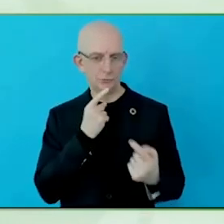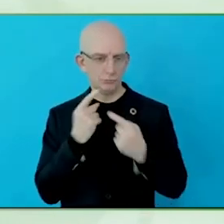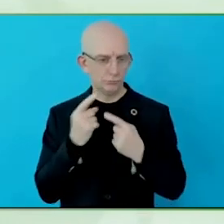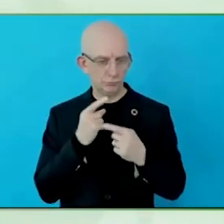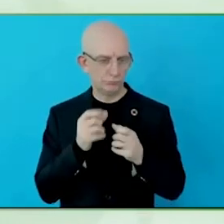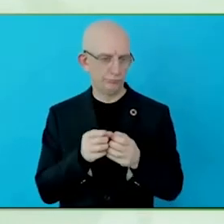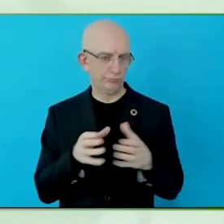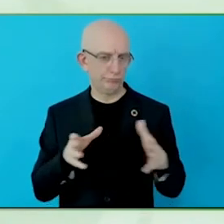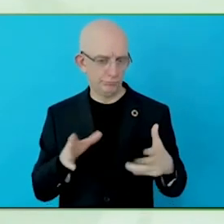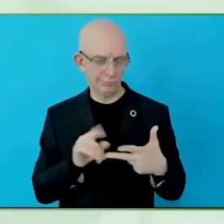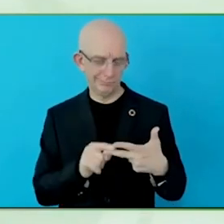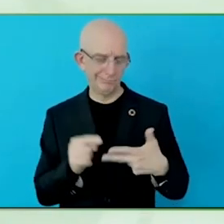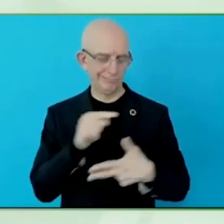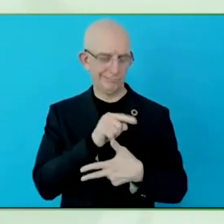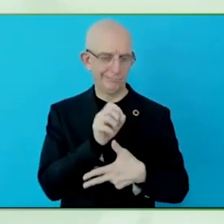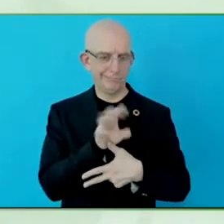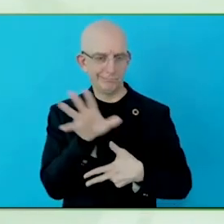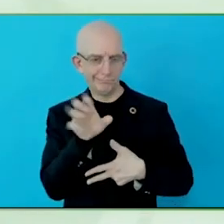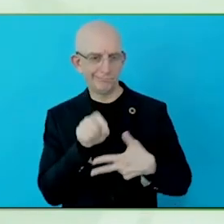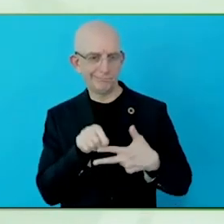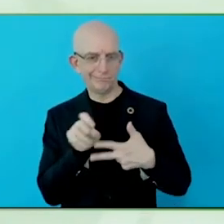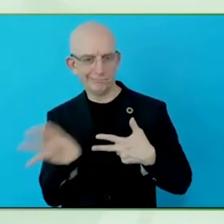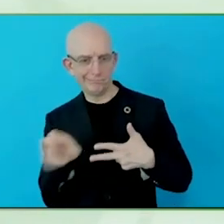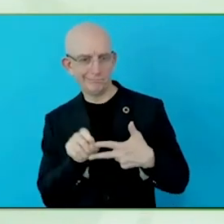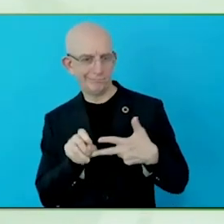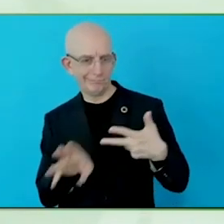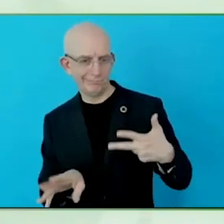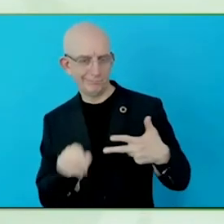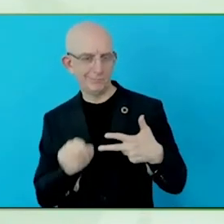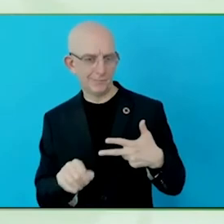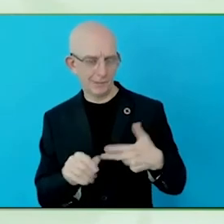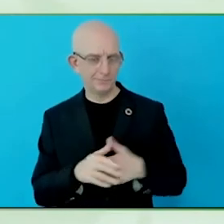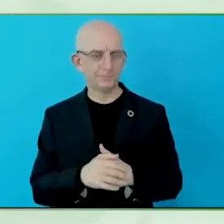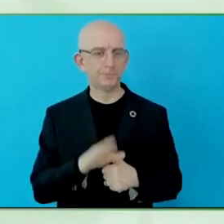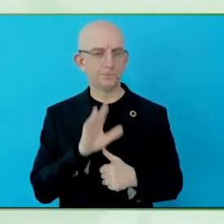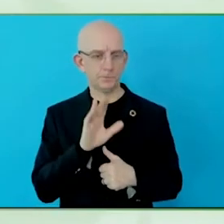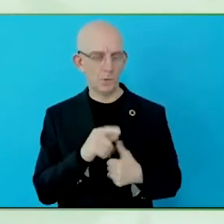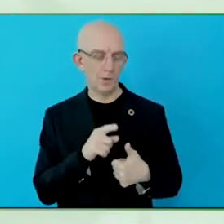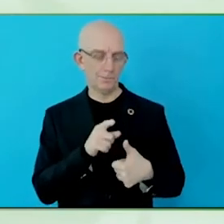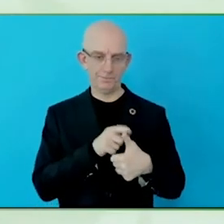communication. What do you both already do, Bianca?